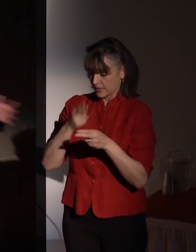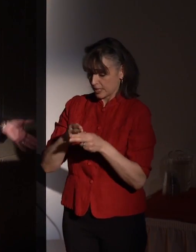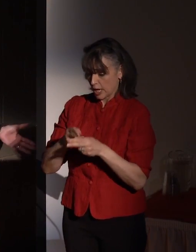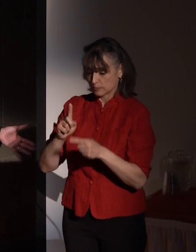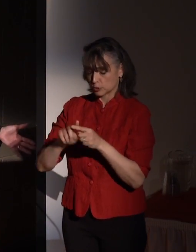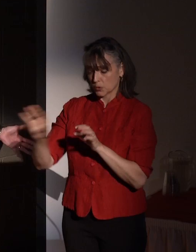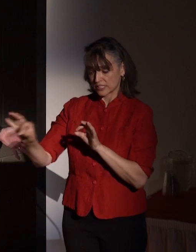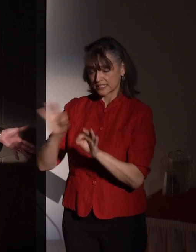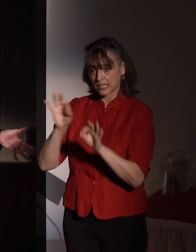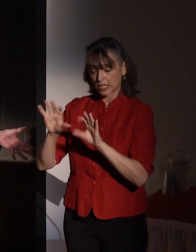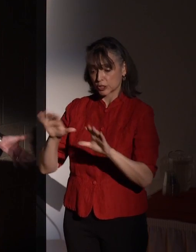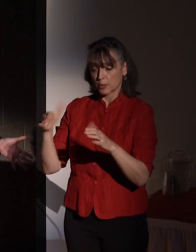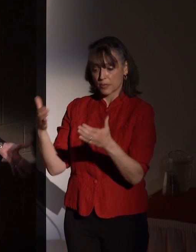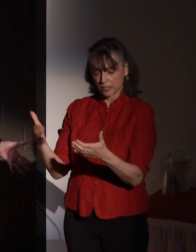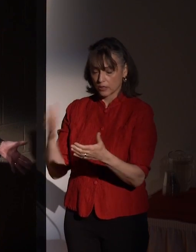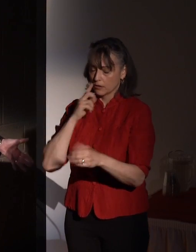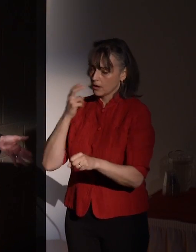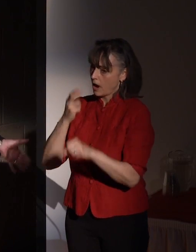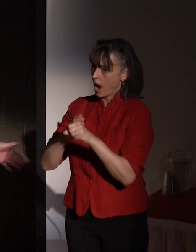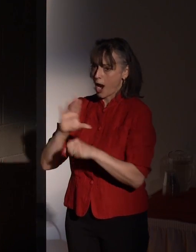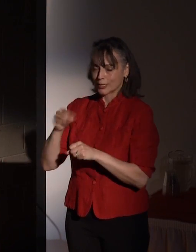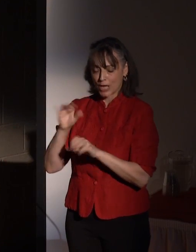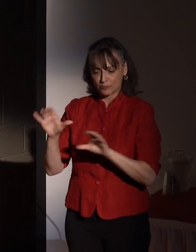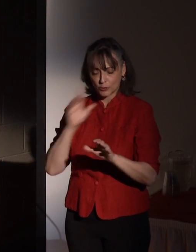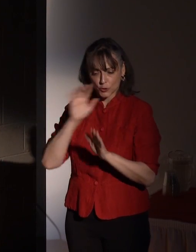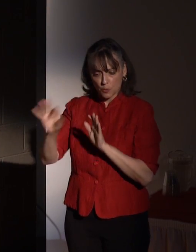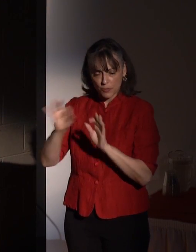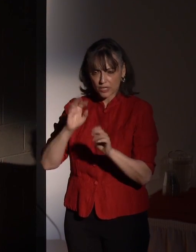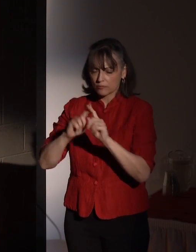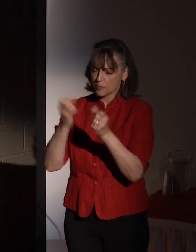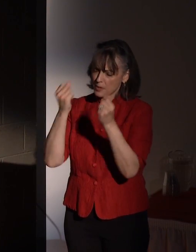Committee, which had a very hard job -- wonderful worthy